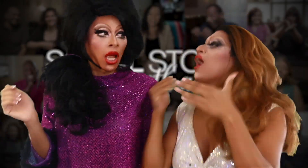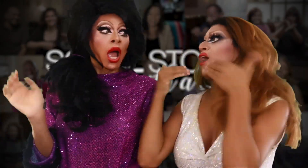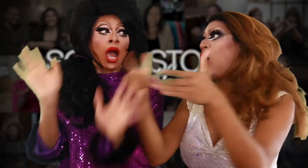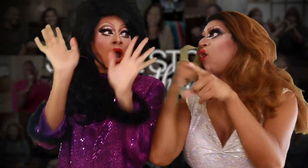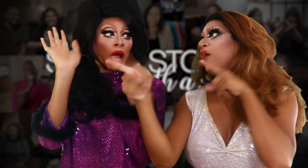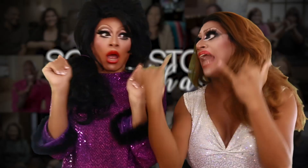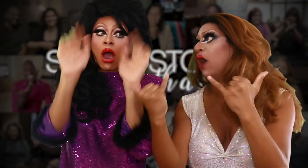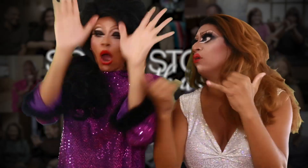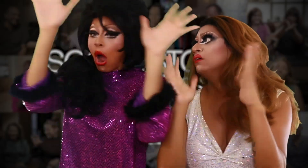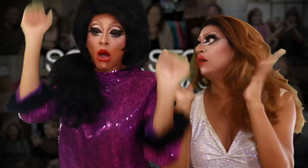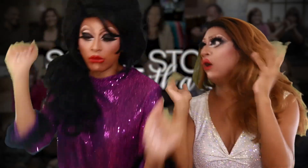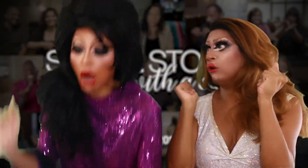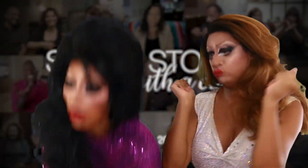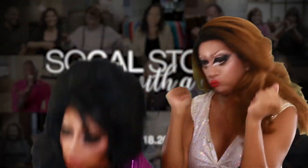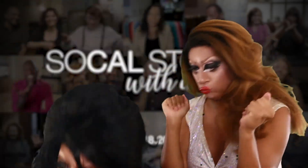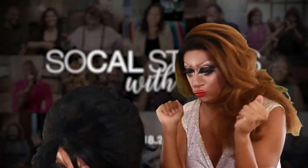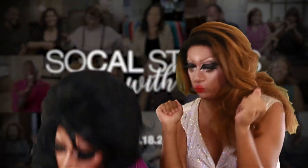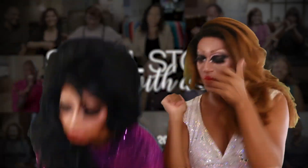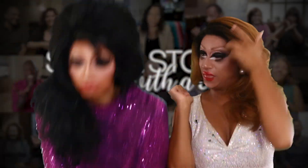Hurry up, open Convo and call her! Okay, okay!